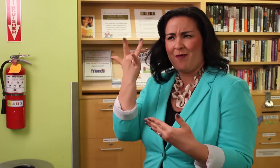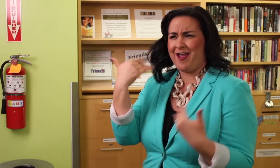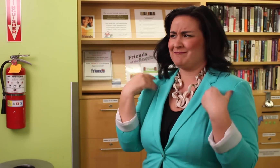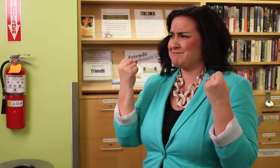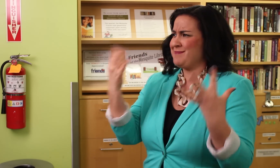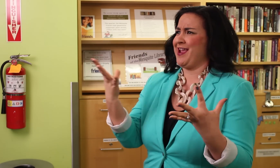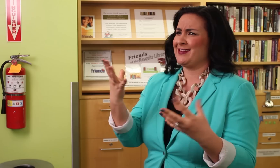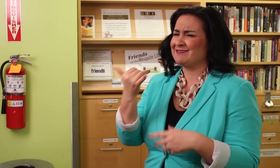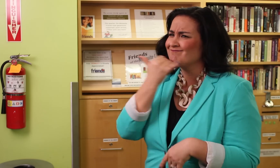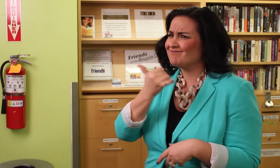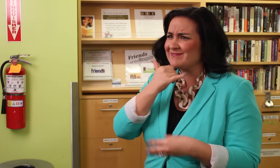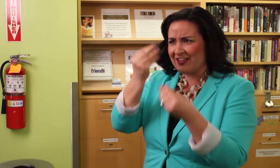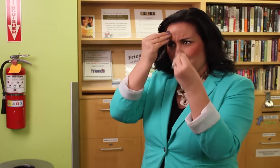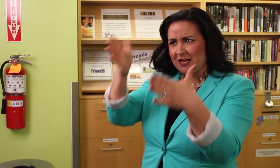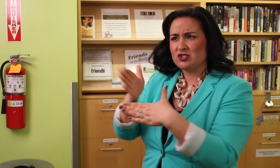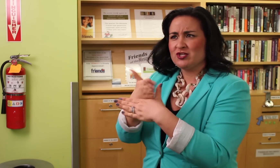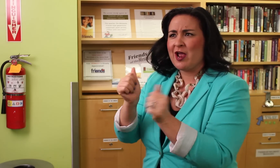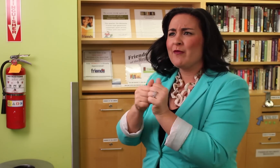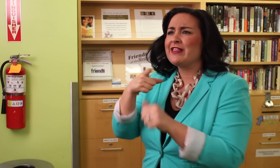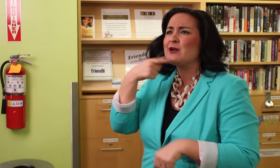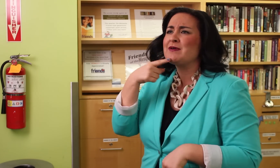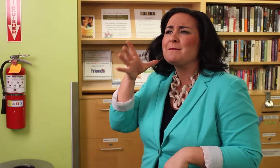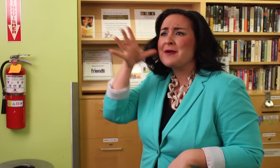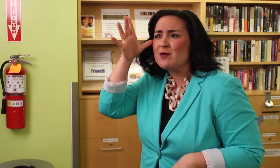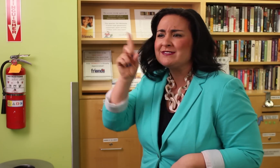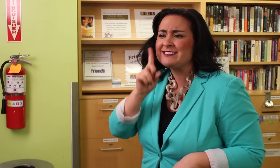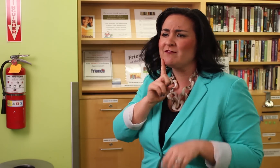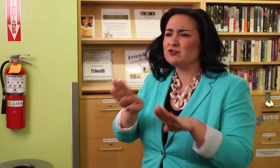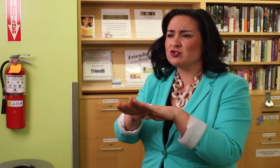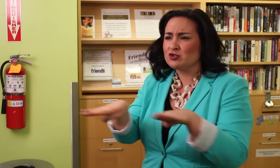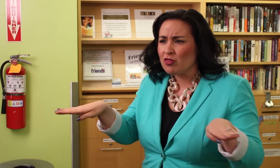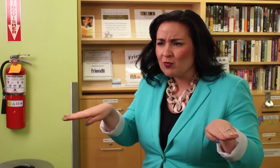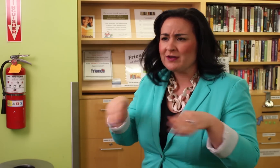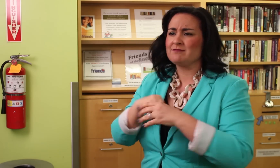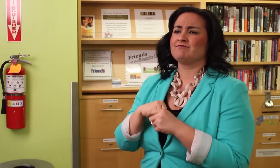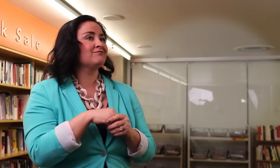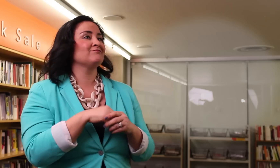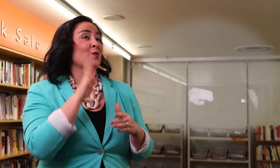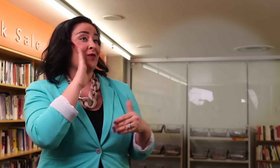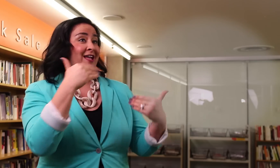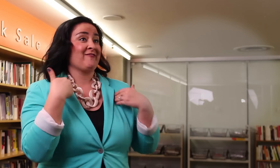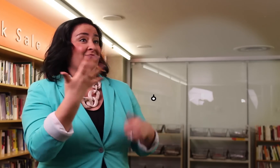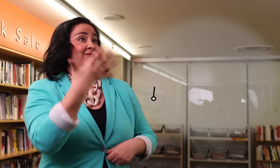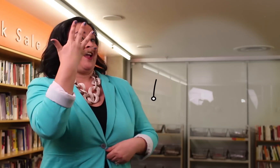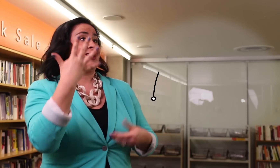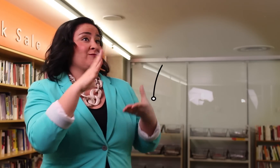We'll take five stories to look at everything from the medical impacts of ASL on Deaf children